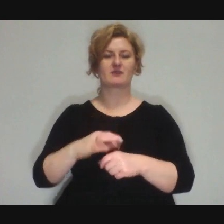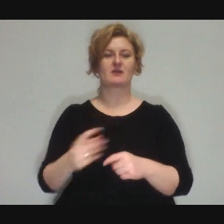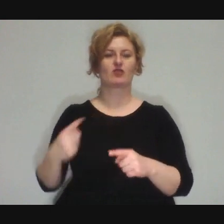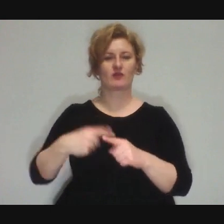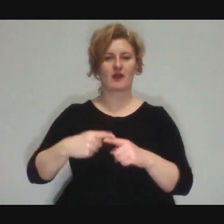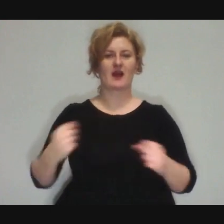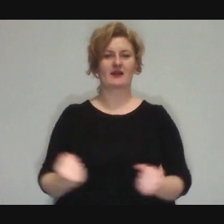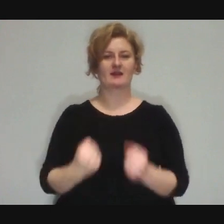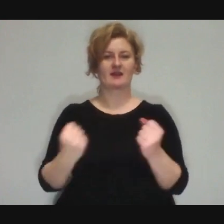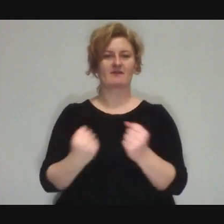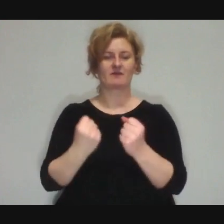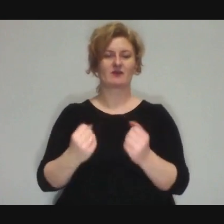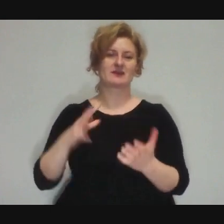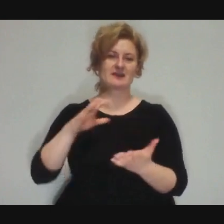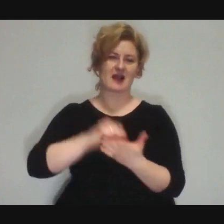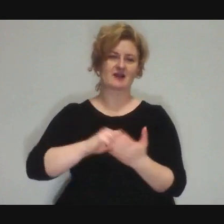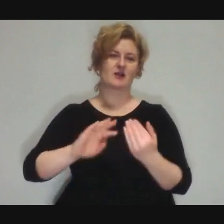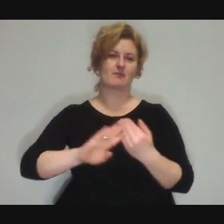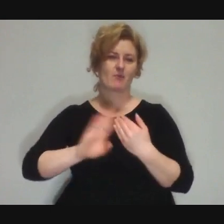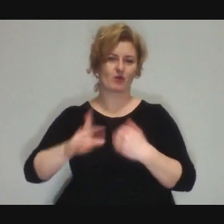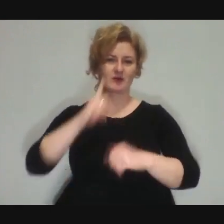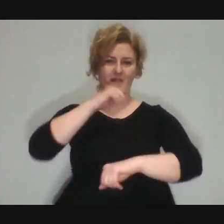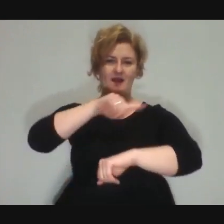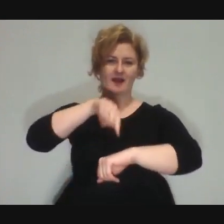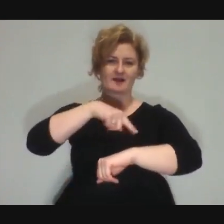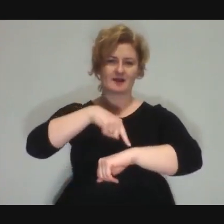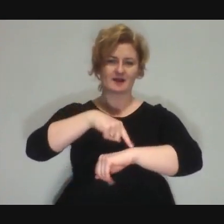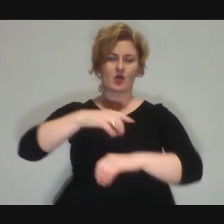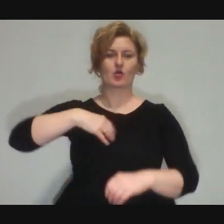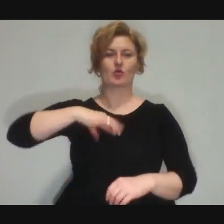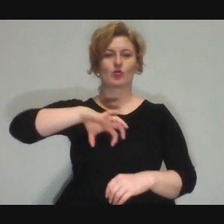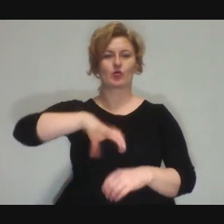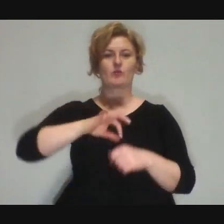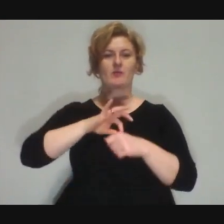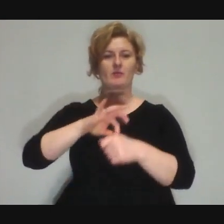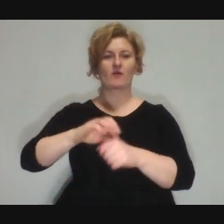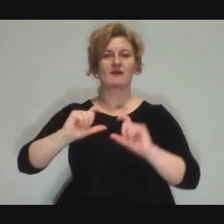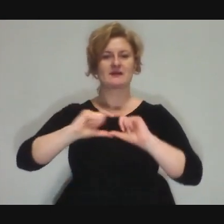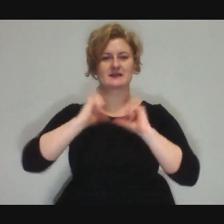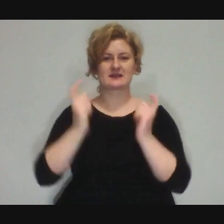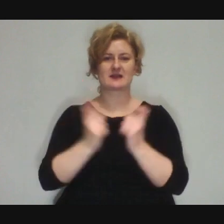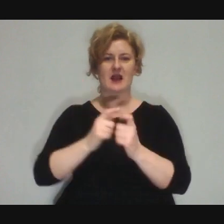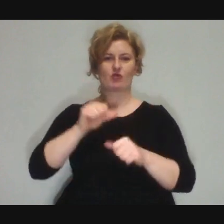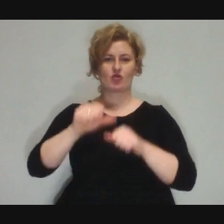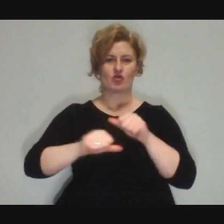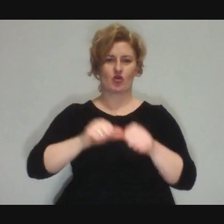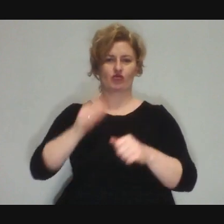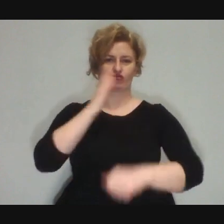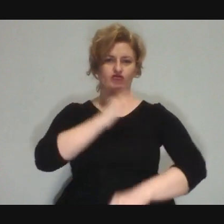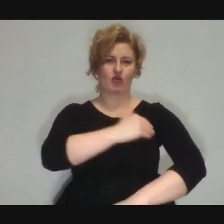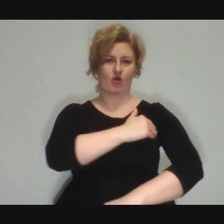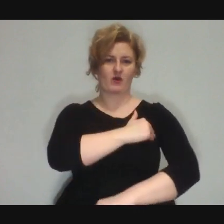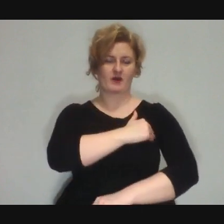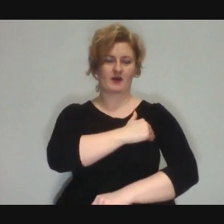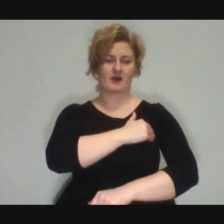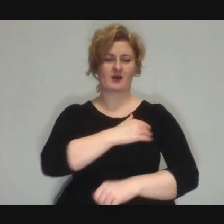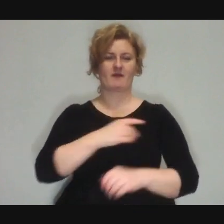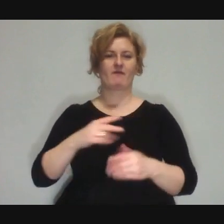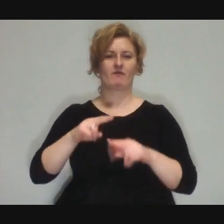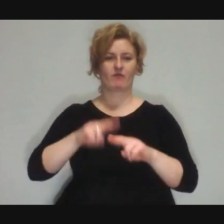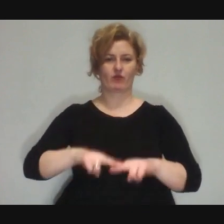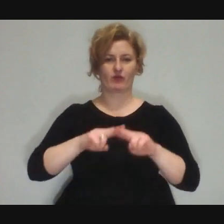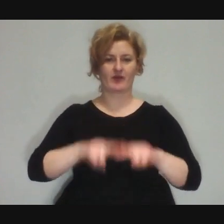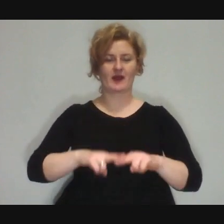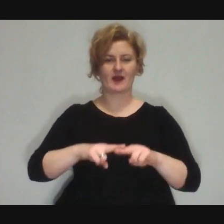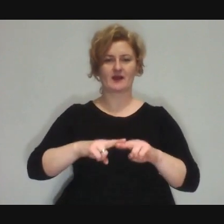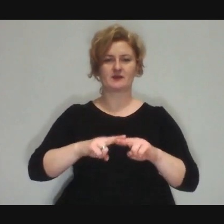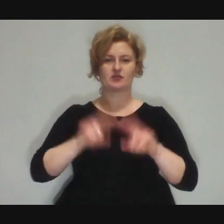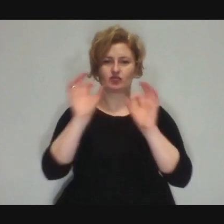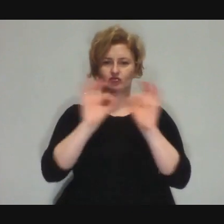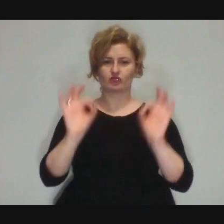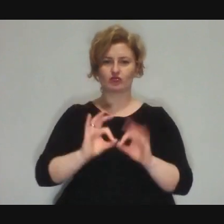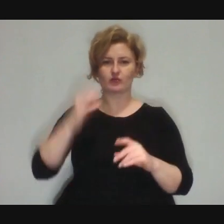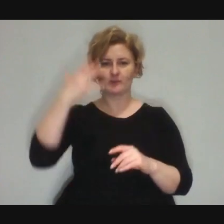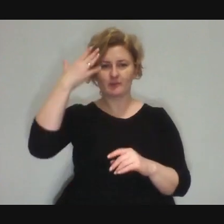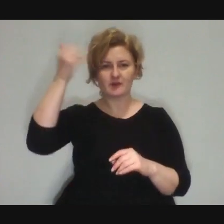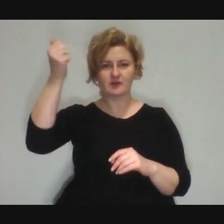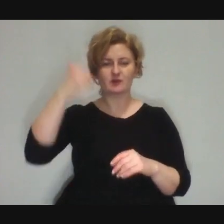as part of our extracurricular activities, and we ran such groups throughout the school year at the Fundacja Sztukmistrze. We also ran occasional workshops,